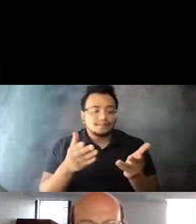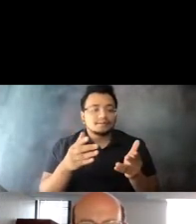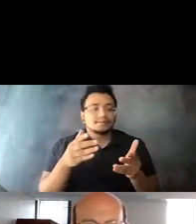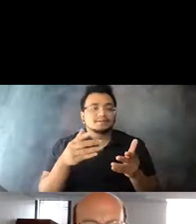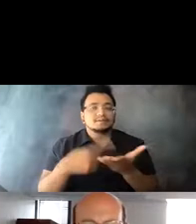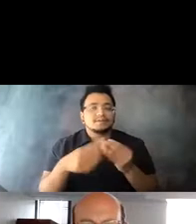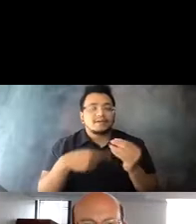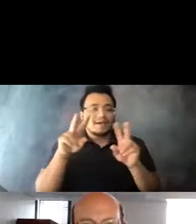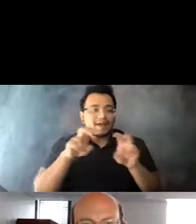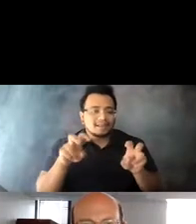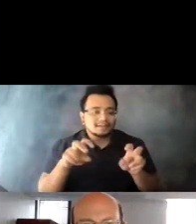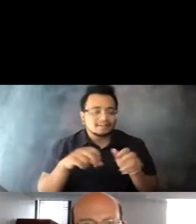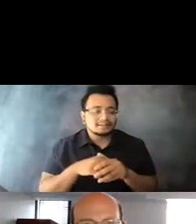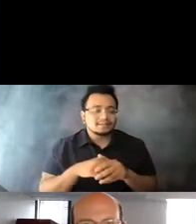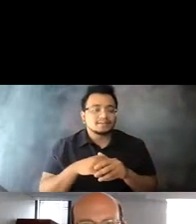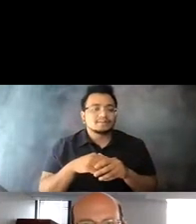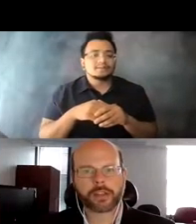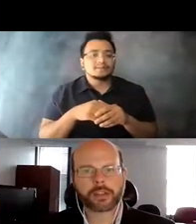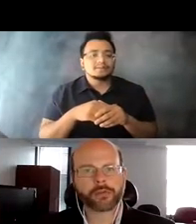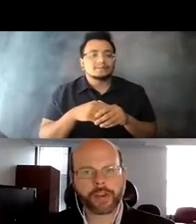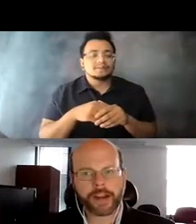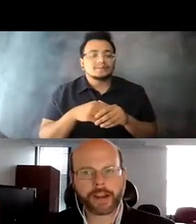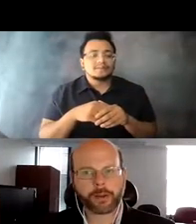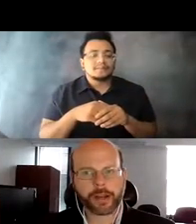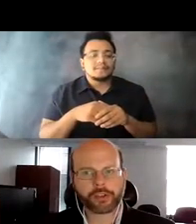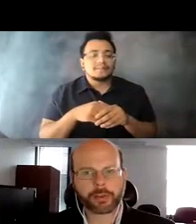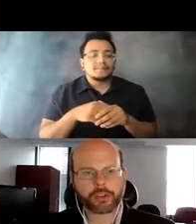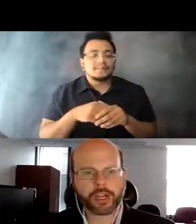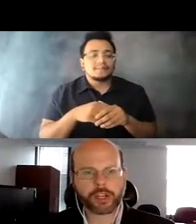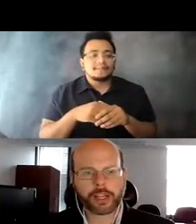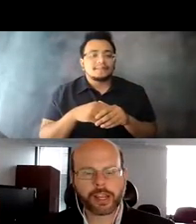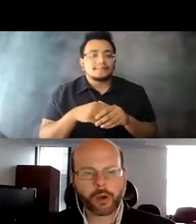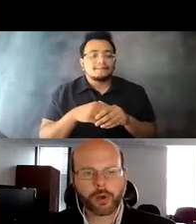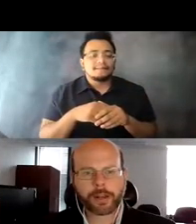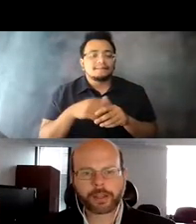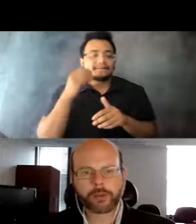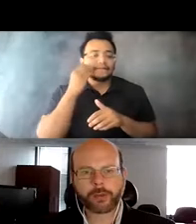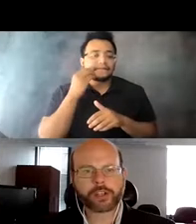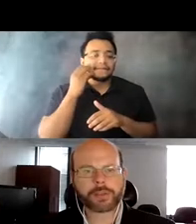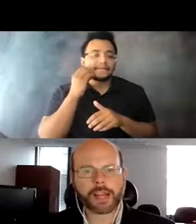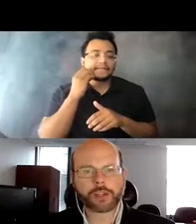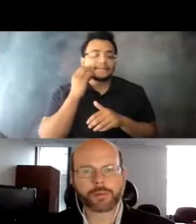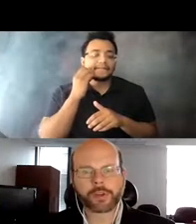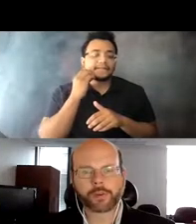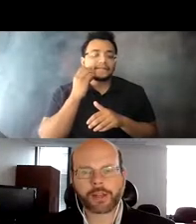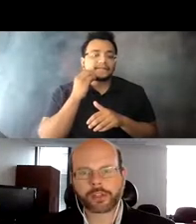15:09:43 Who has run analytics or conducted surveys to find out how ridership is changing and what about the ridership dashboard across the